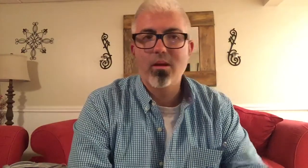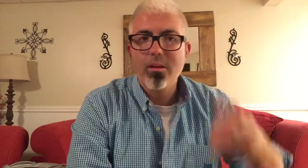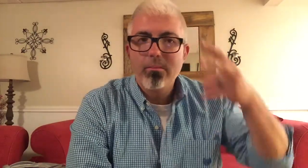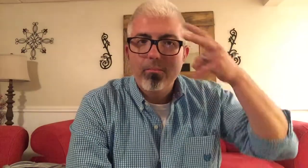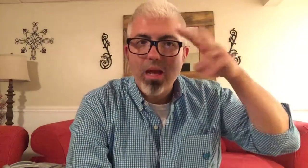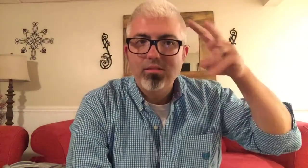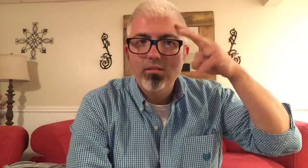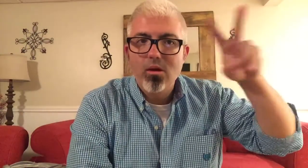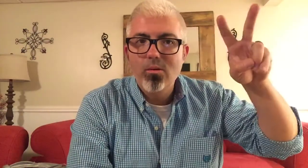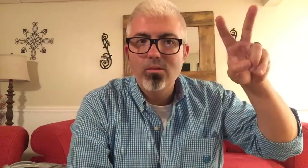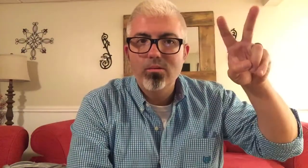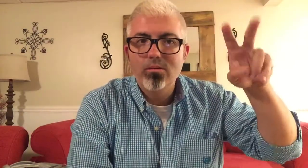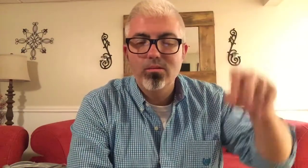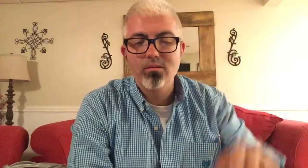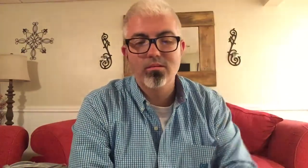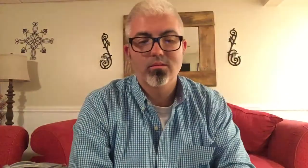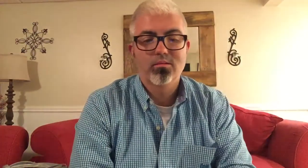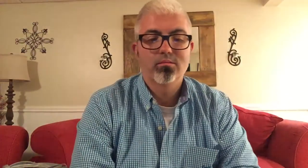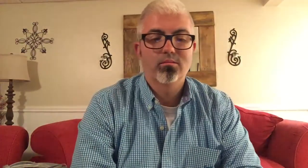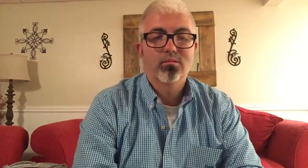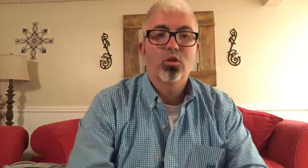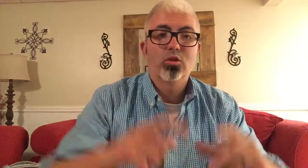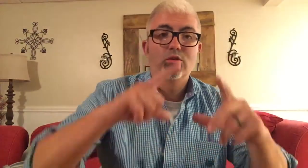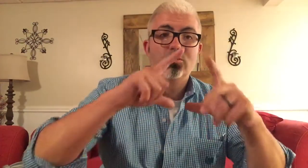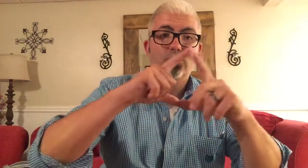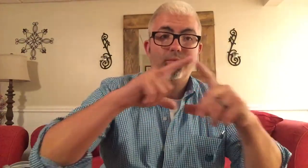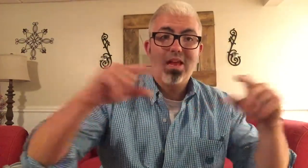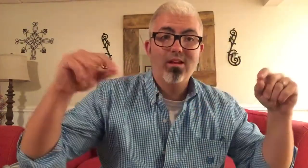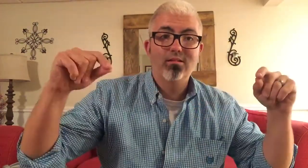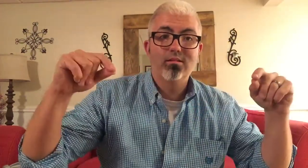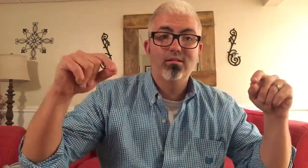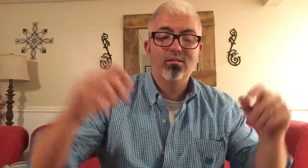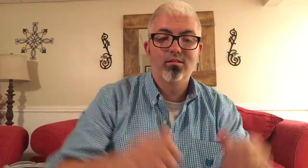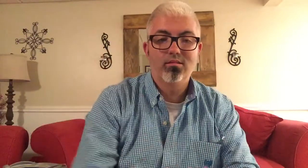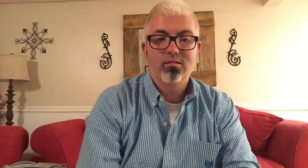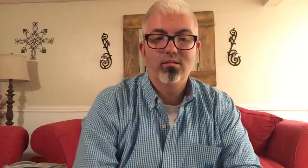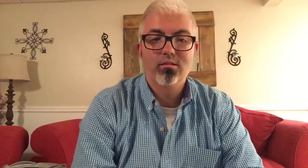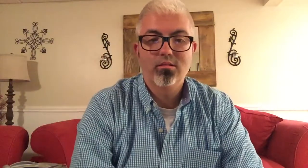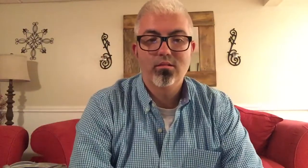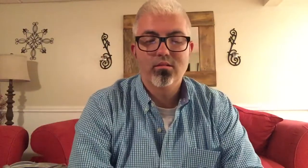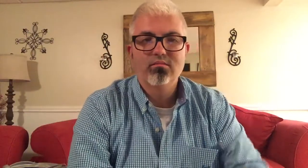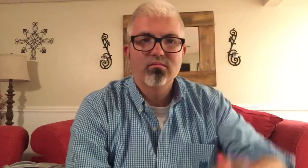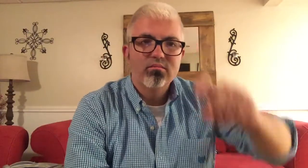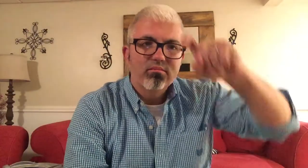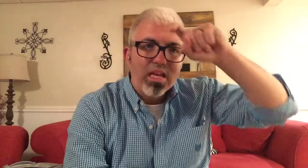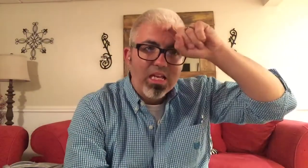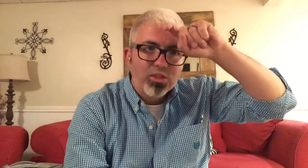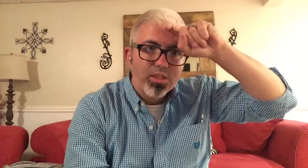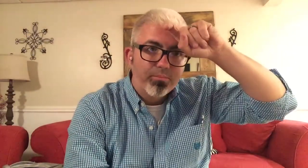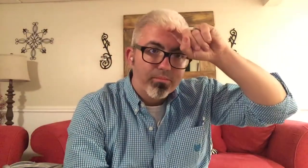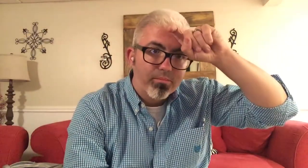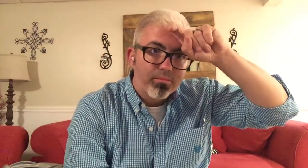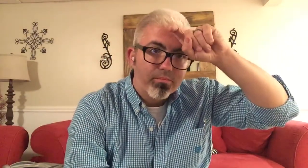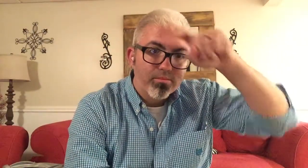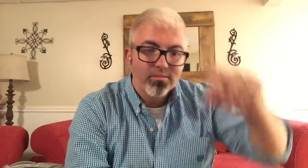MEXICO JAPAN EGYPT